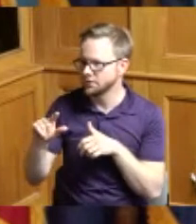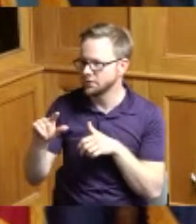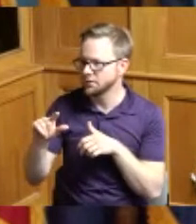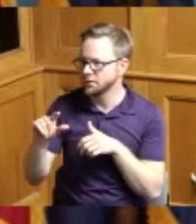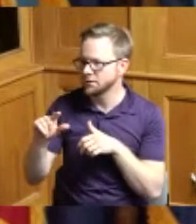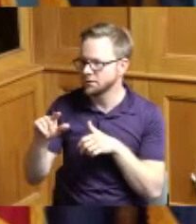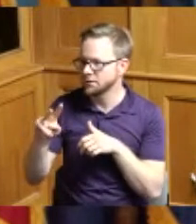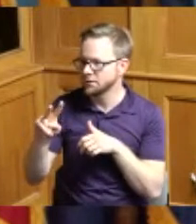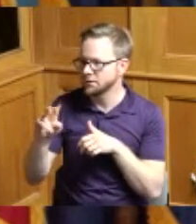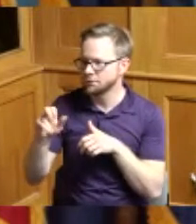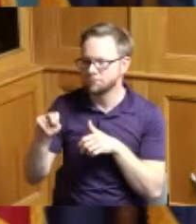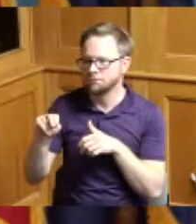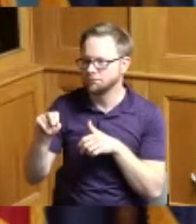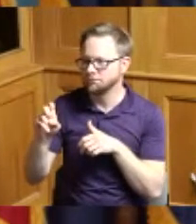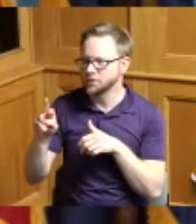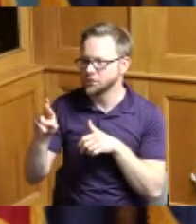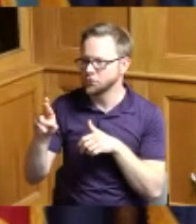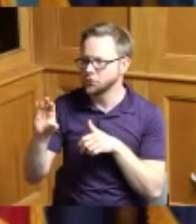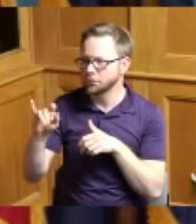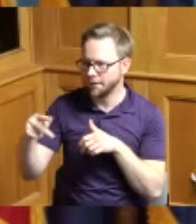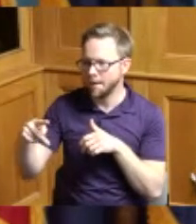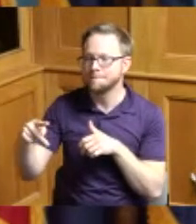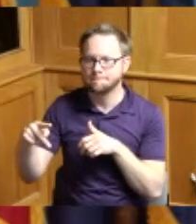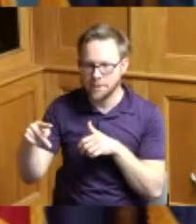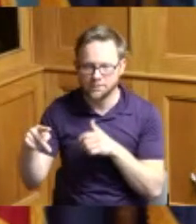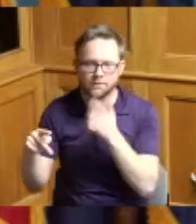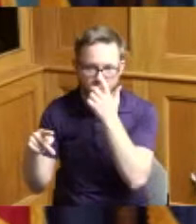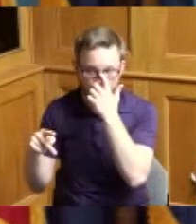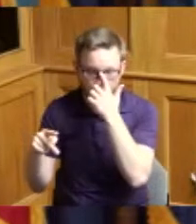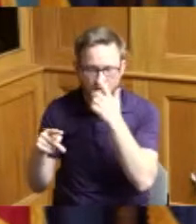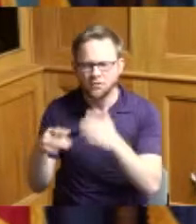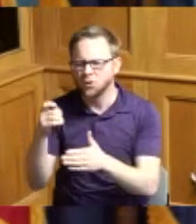come out and you know we charged five dollars to park so we made a little change in the